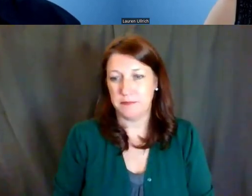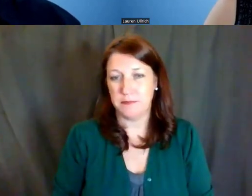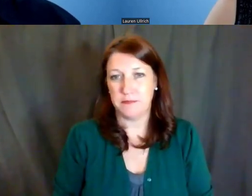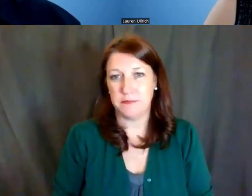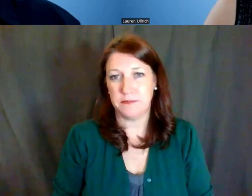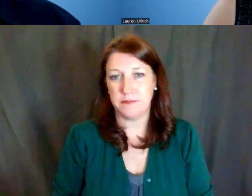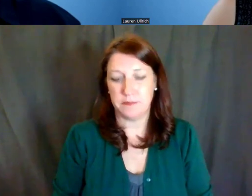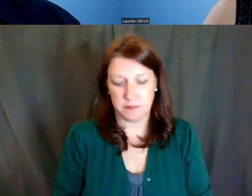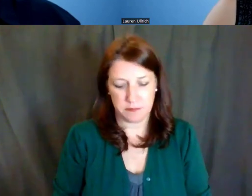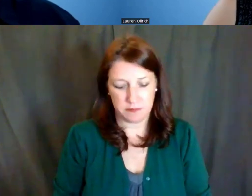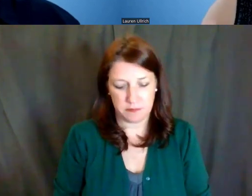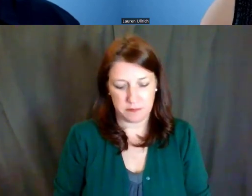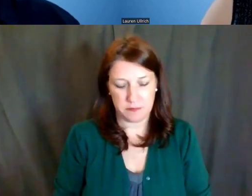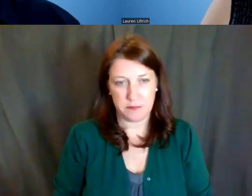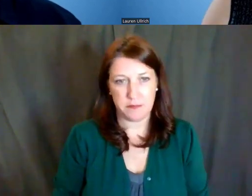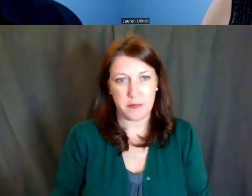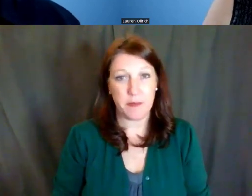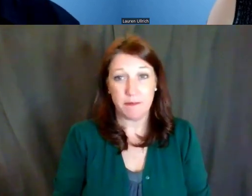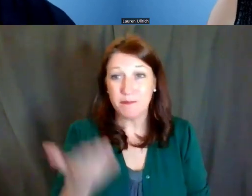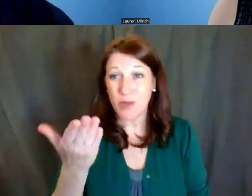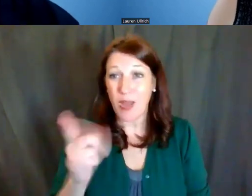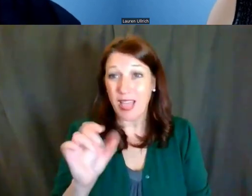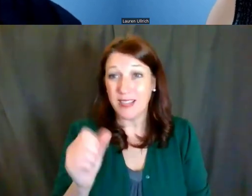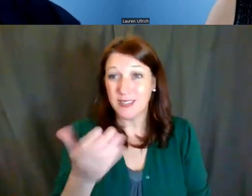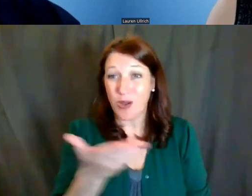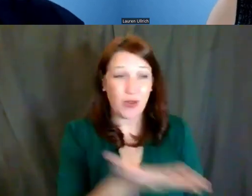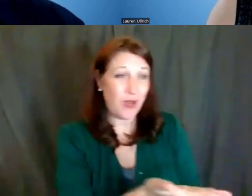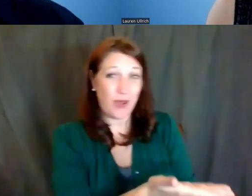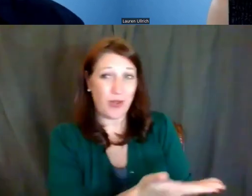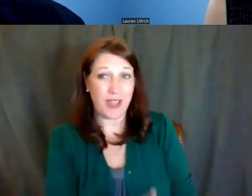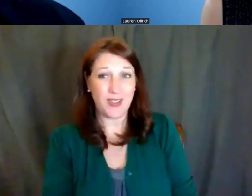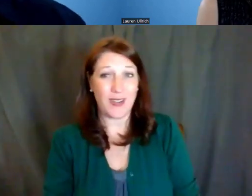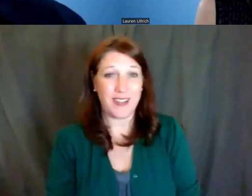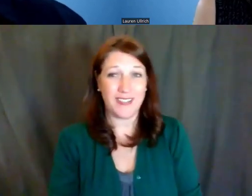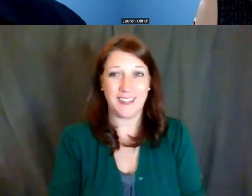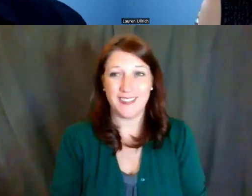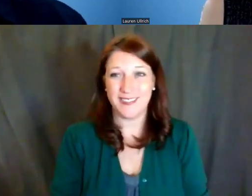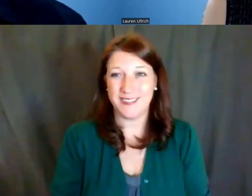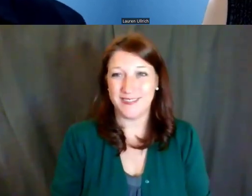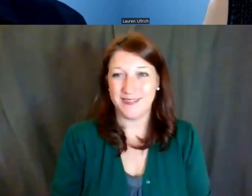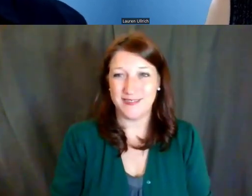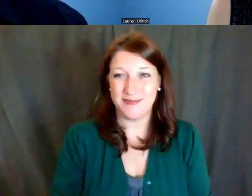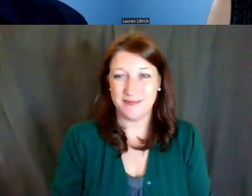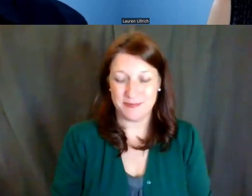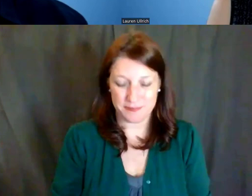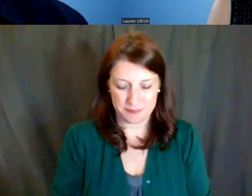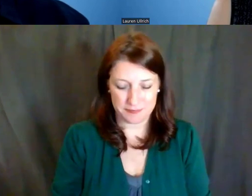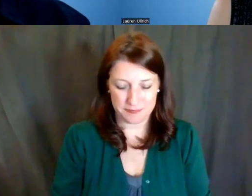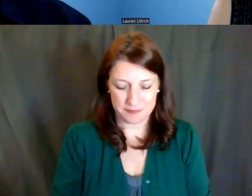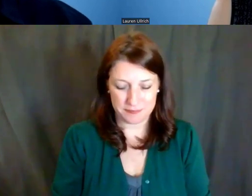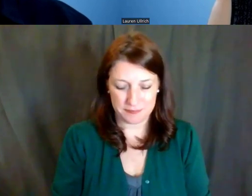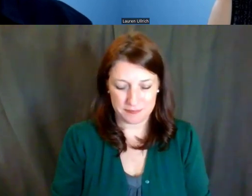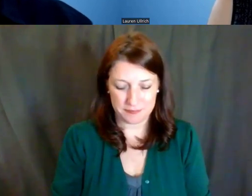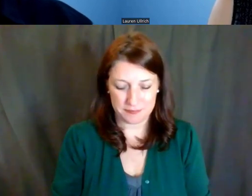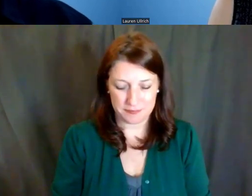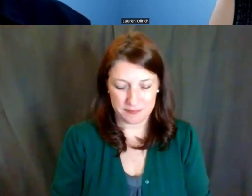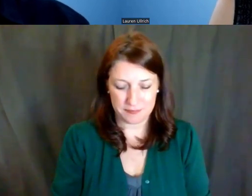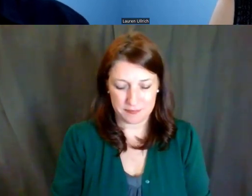And I'll say -- yeah, go ahead, Lisa. Lisa Evans: No, go ahead. No, go ahead. Dr. Lauren Ullrich: Oh. I'll say that it kind of depends;